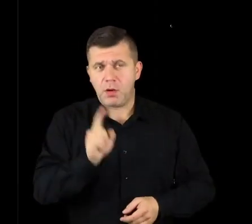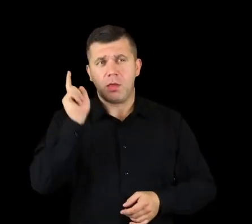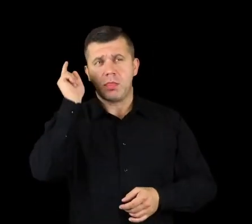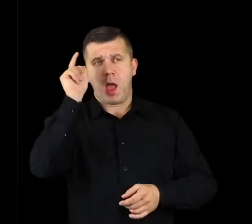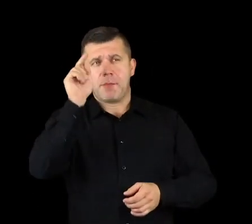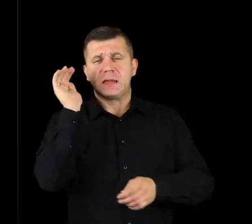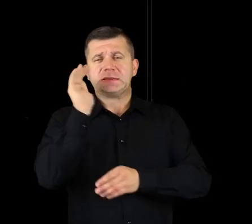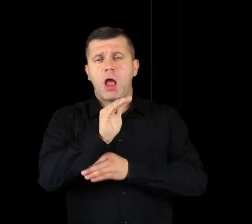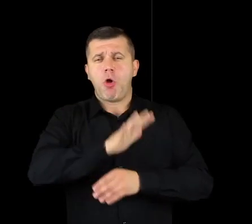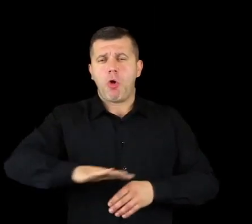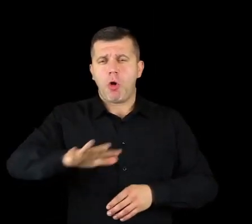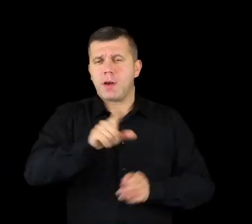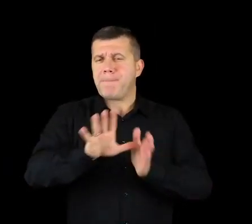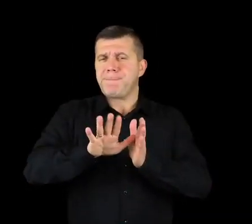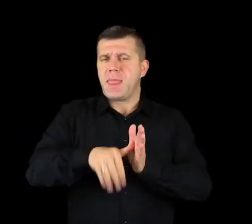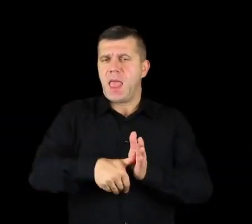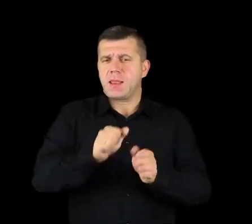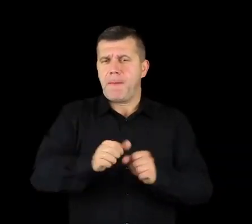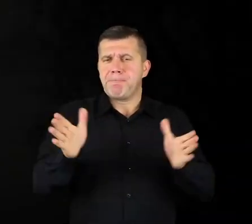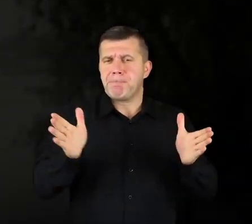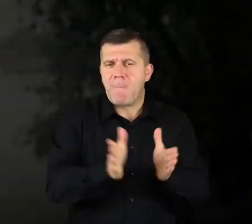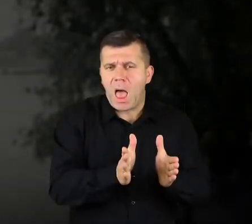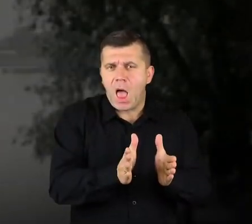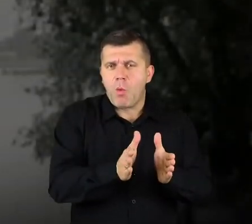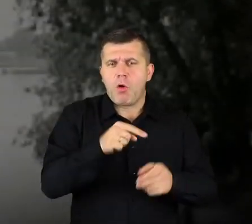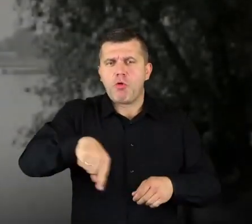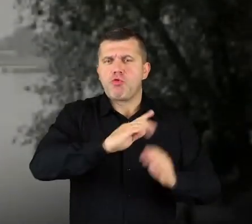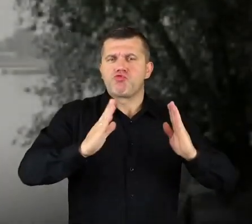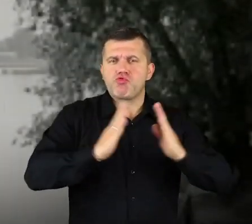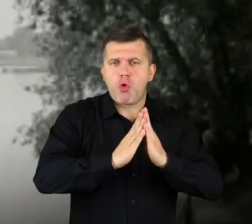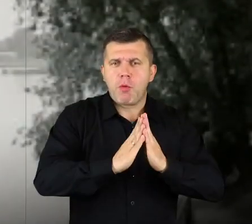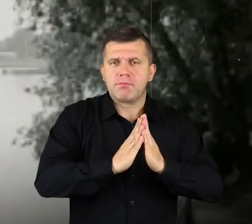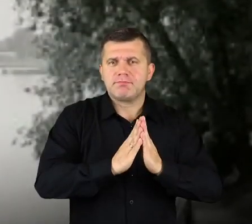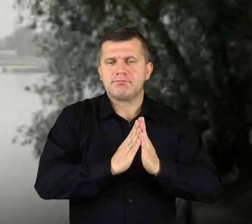there are places like this one in the West, with small houses,